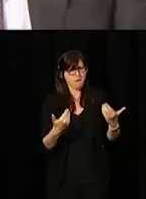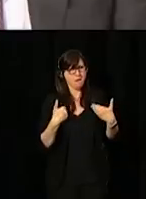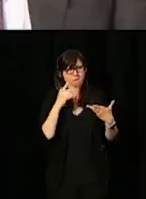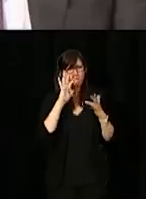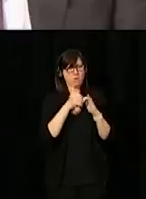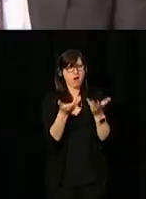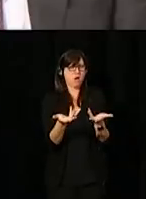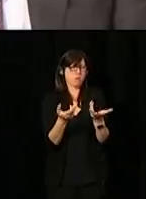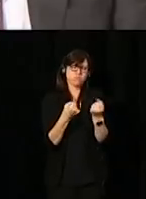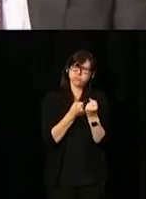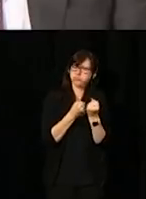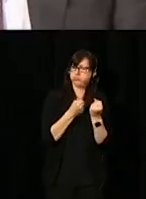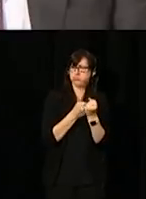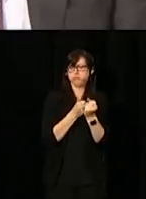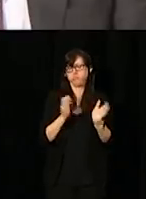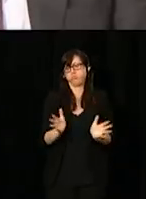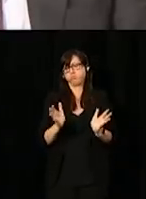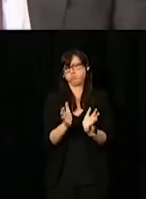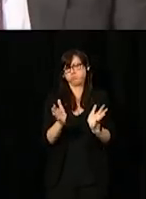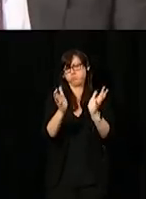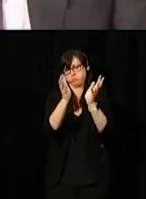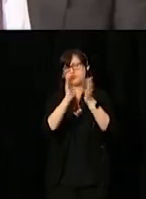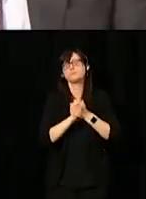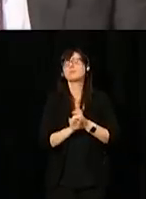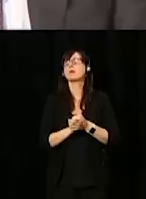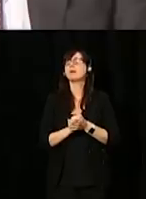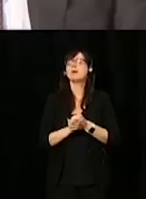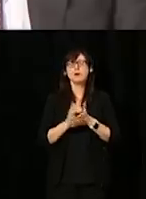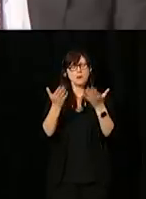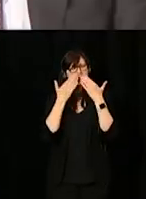[Speaking in French] [Translator:] So, thanks very much to you,